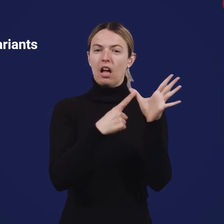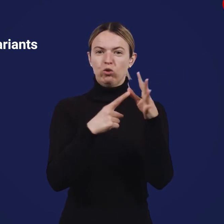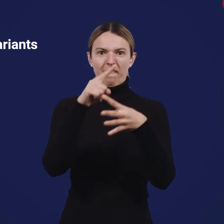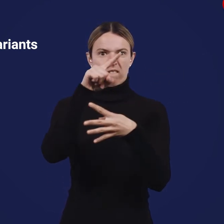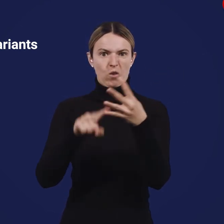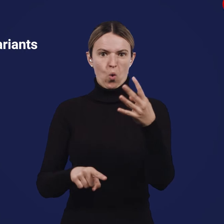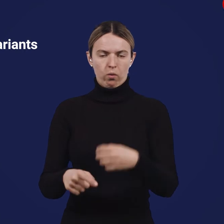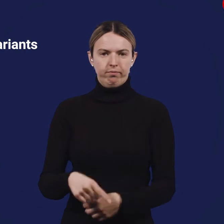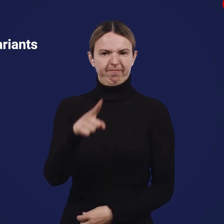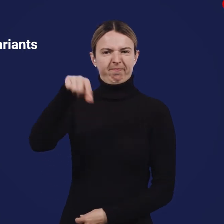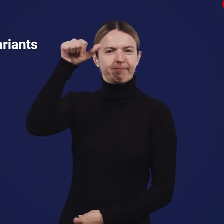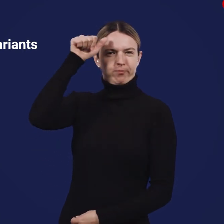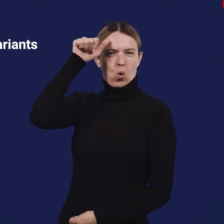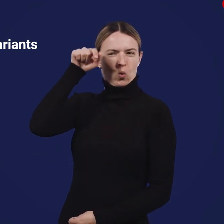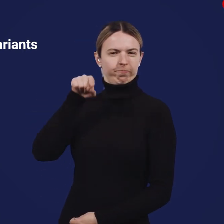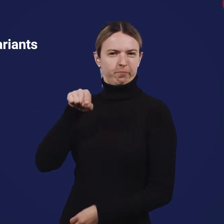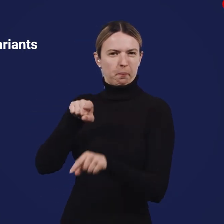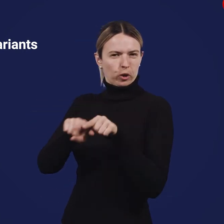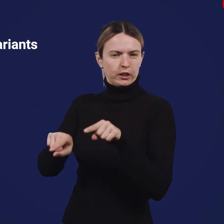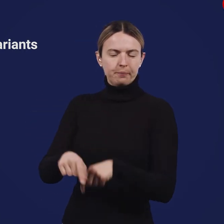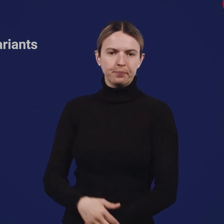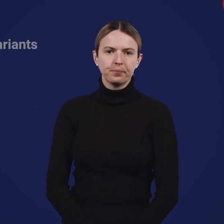These are the variants most commonly known amongst society.